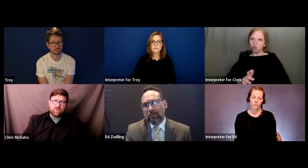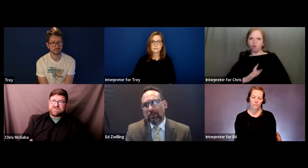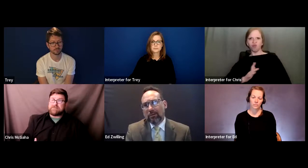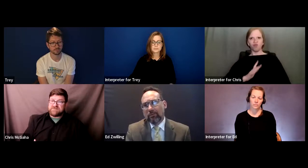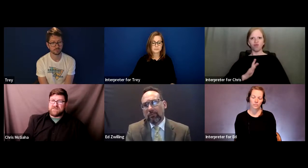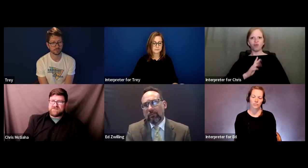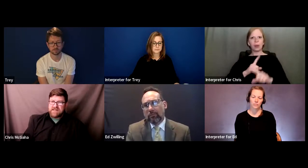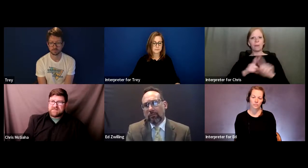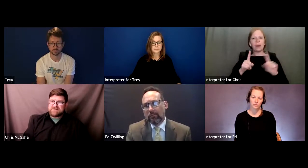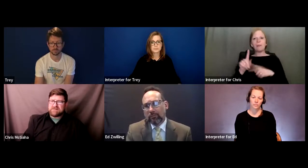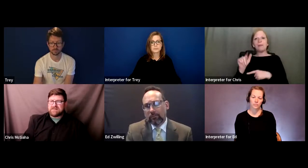receptive skills test.